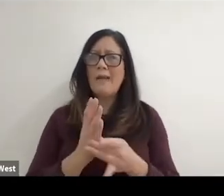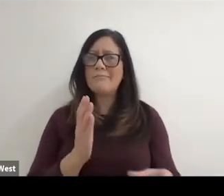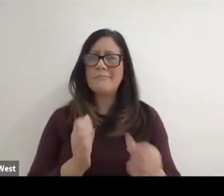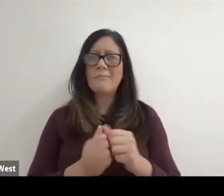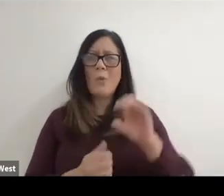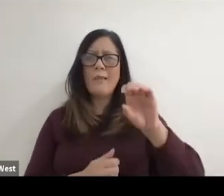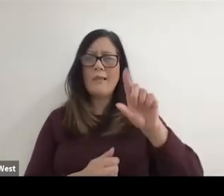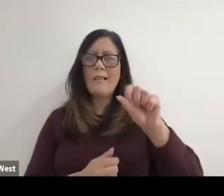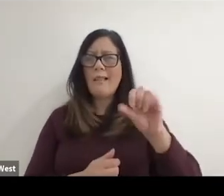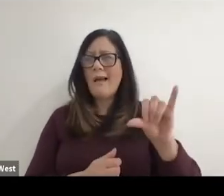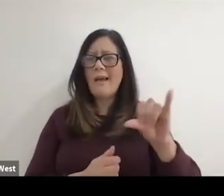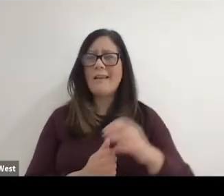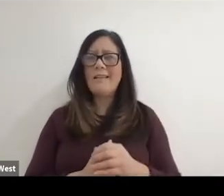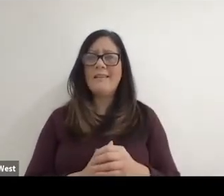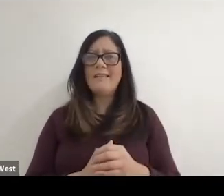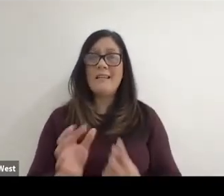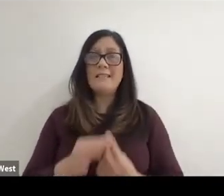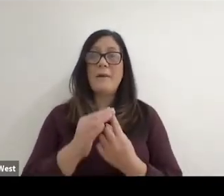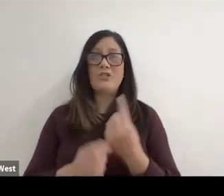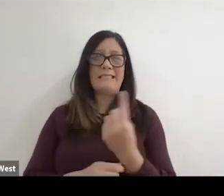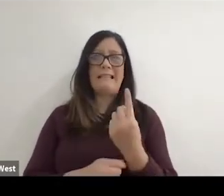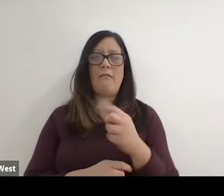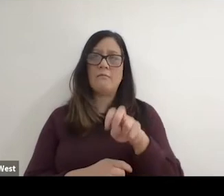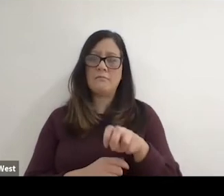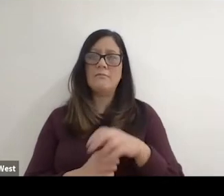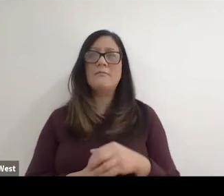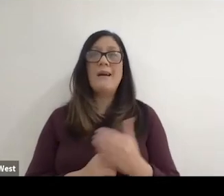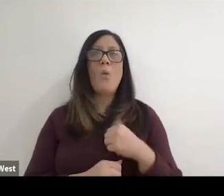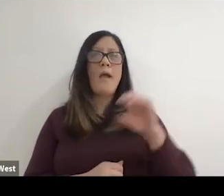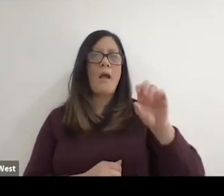specially in singles. Although we were, we did have clay in Barcelona during the Paralympics.